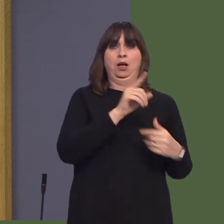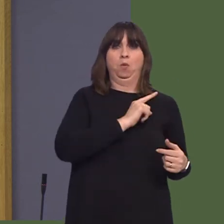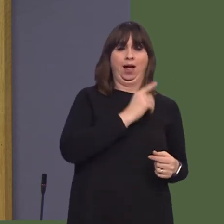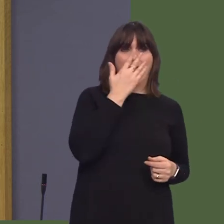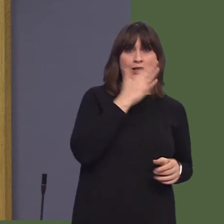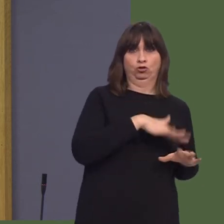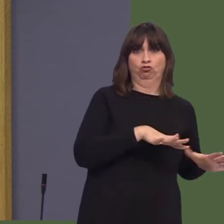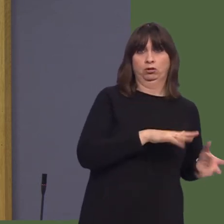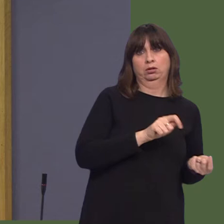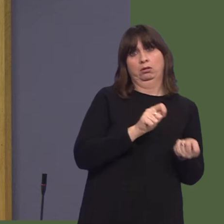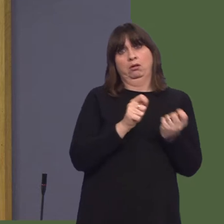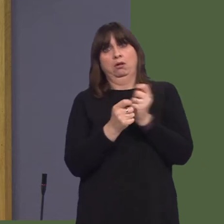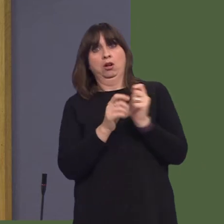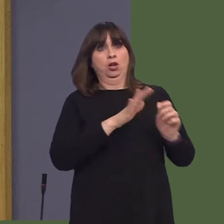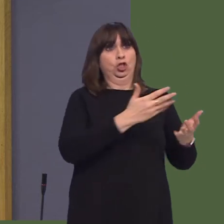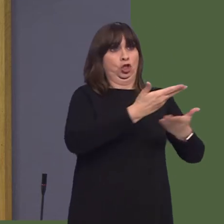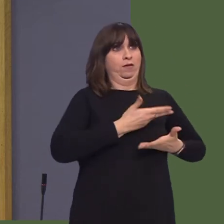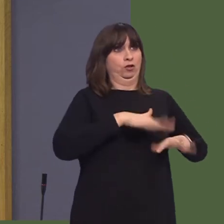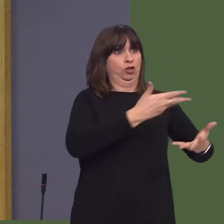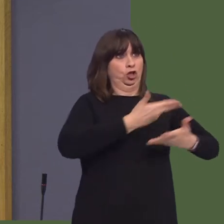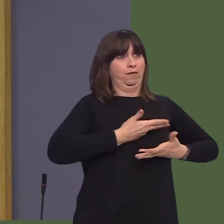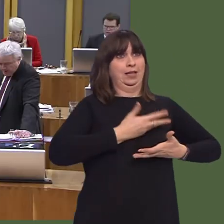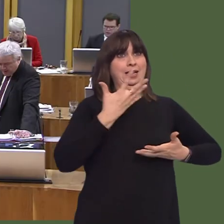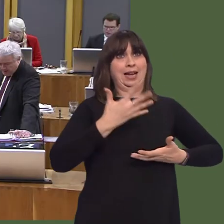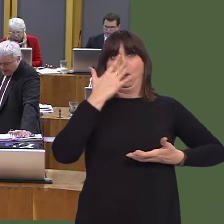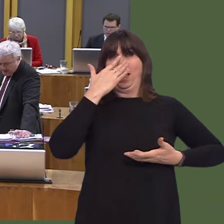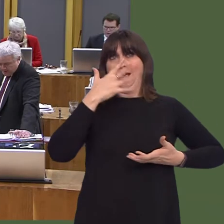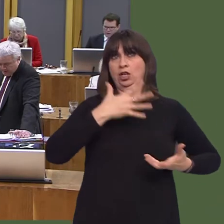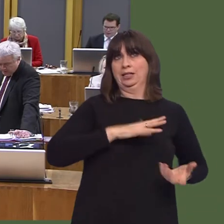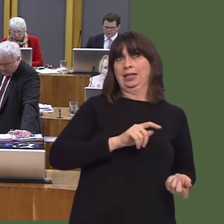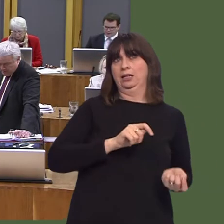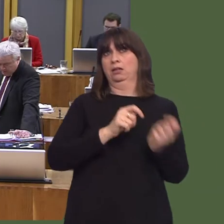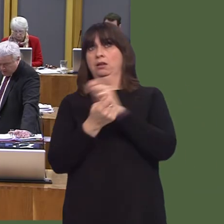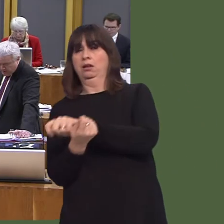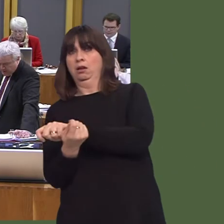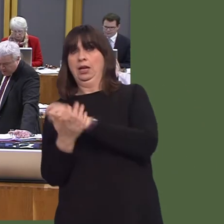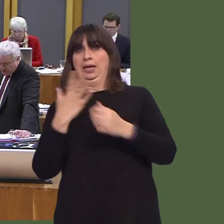orders are a matter for local authorities. Leanne Wood AM: Labour-controlled Newport